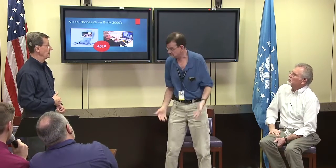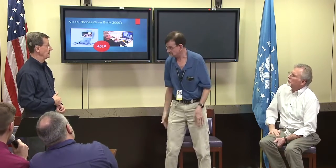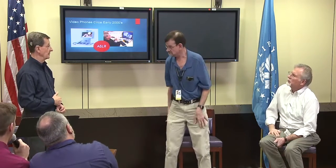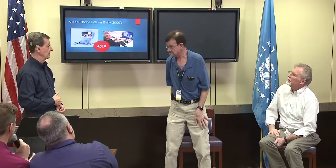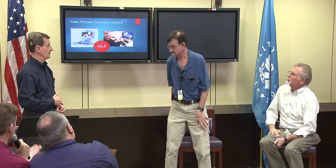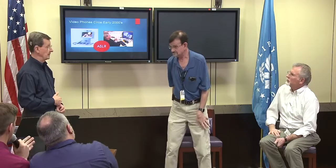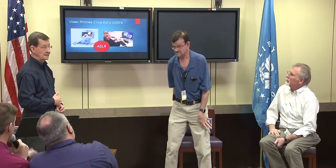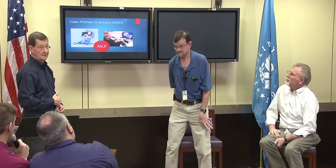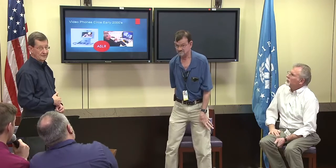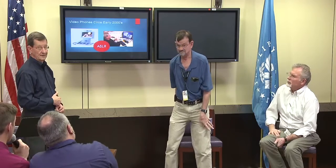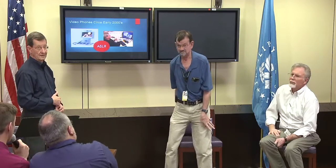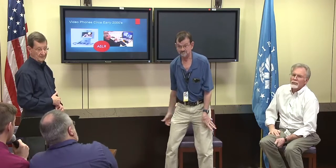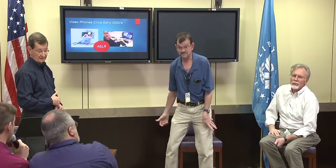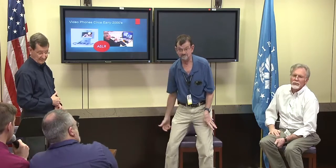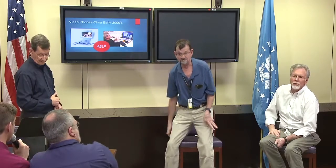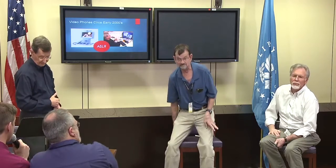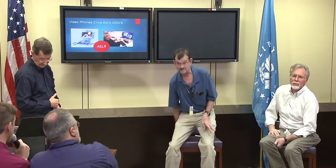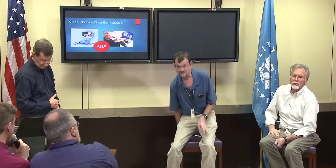So now, we have videophones everywhere.